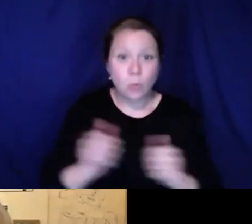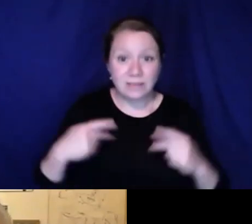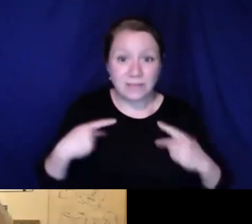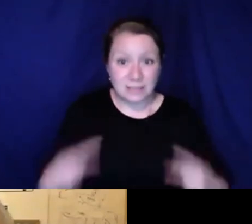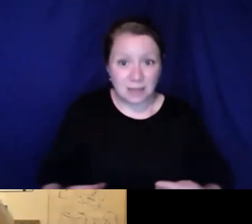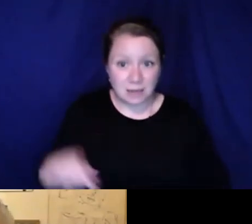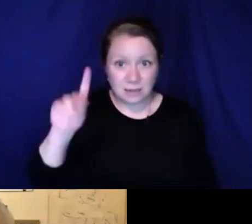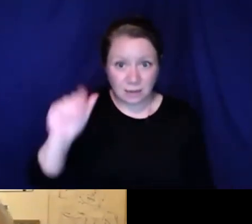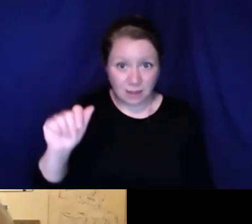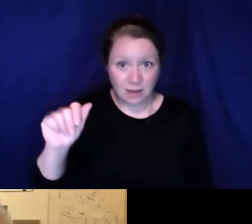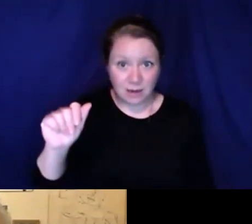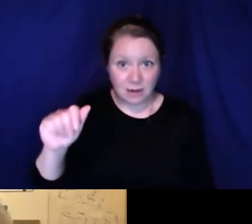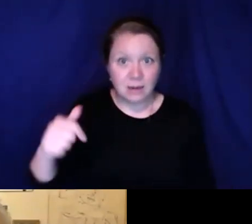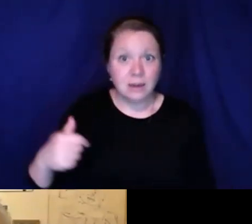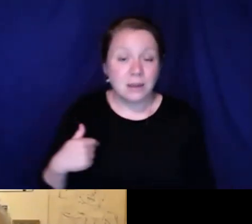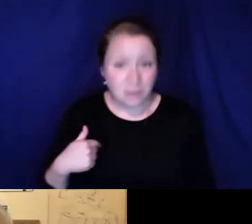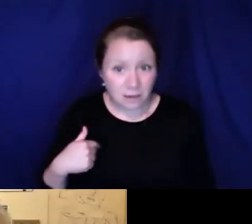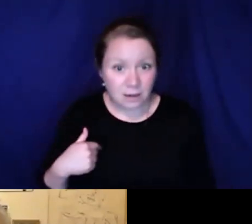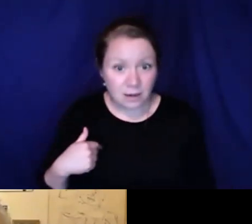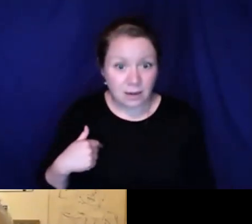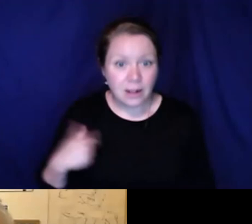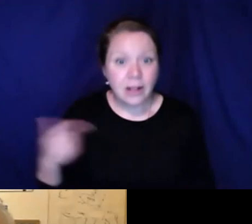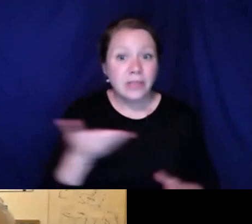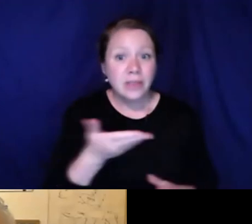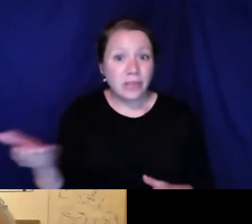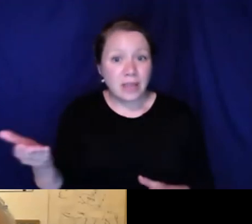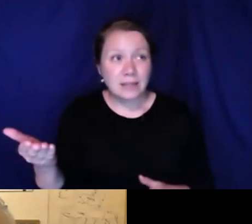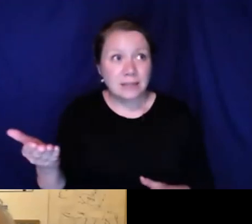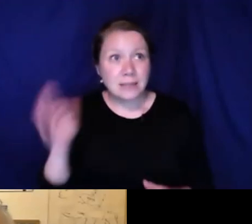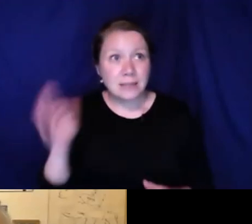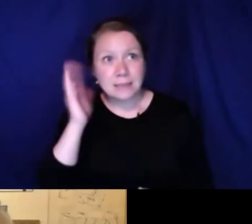the future. For me,